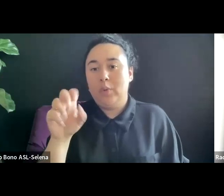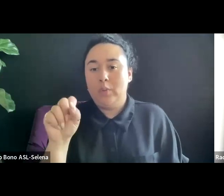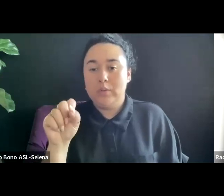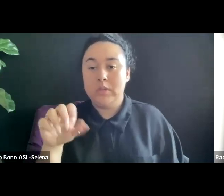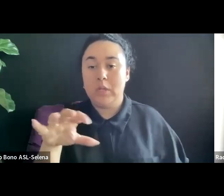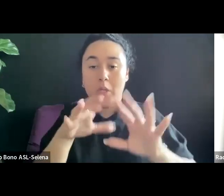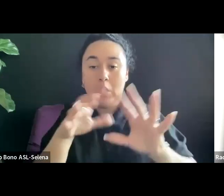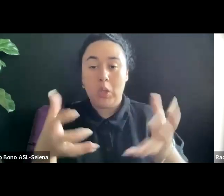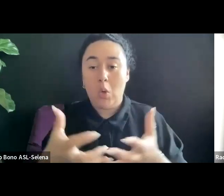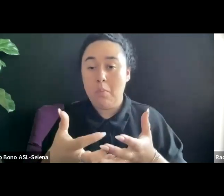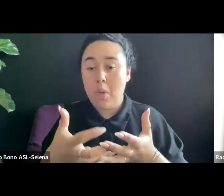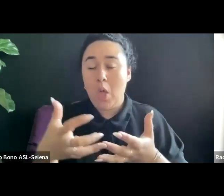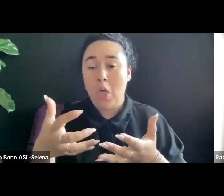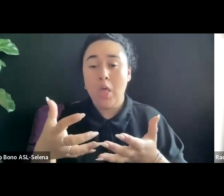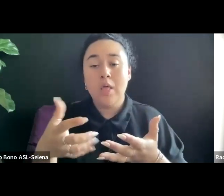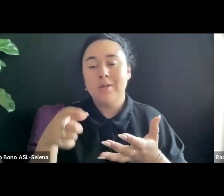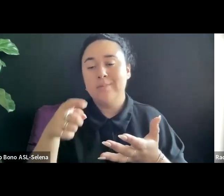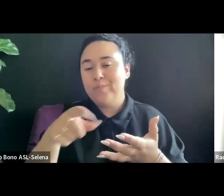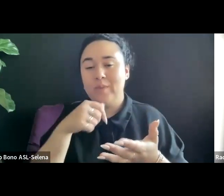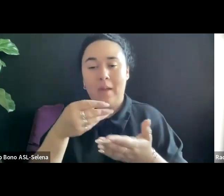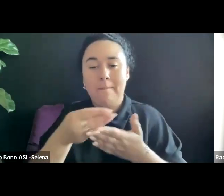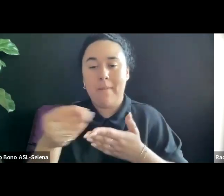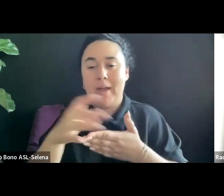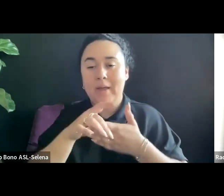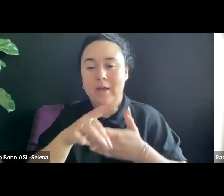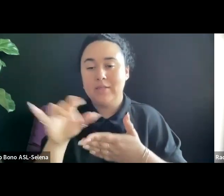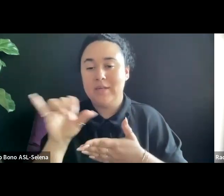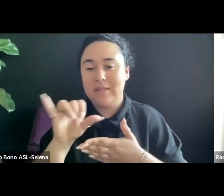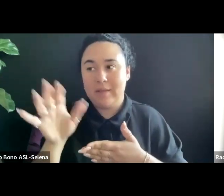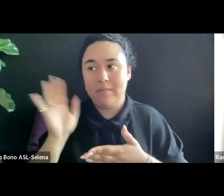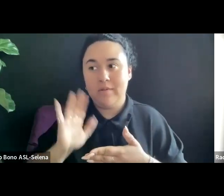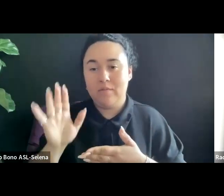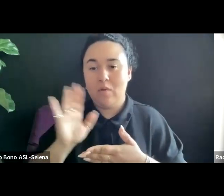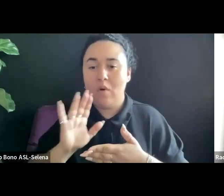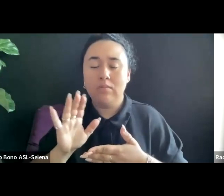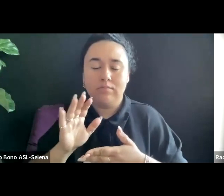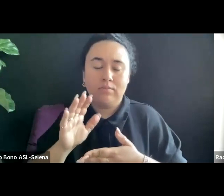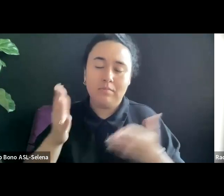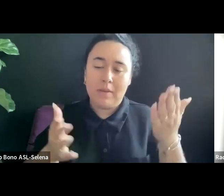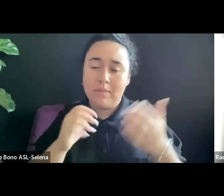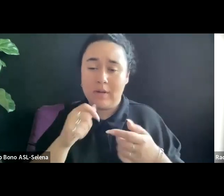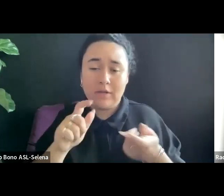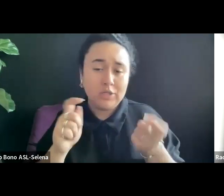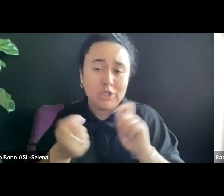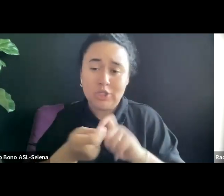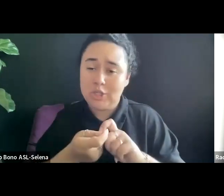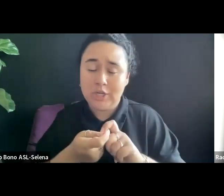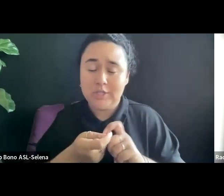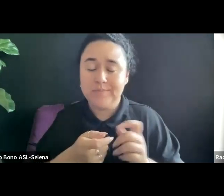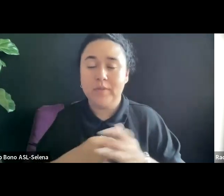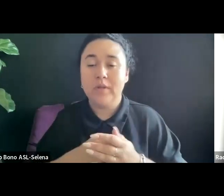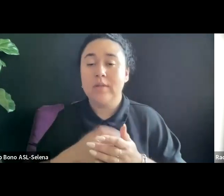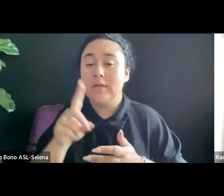TO. I HONESTLY DON'T THINK THAT WILL CHANGE. WHEN THEY DO BUY INDEPENDENT CONTENT IT'S GENERALLY THROUGH DISTRIBUTORS FIRST OR THEY MIGHT SNAP IT